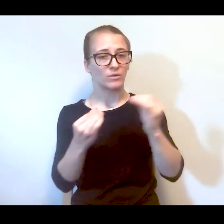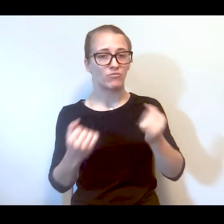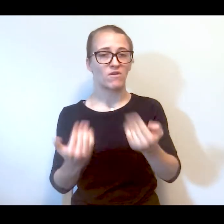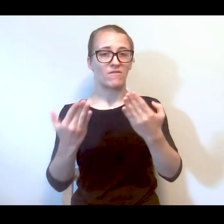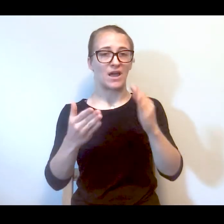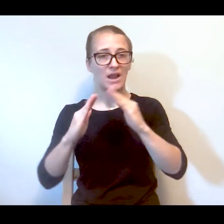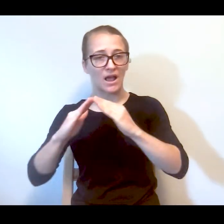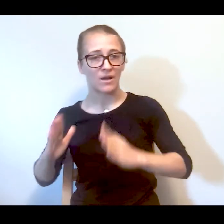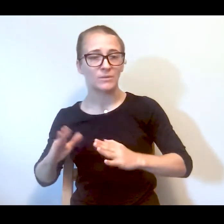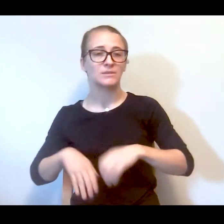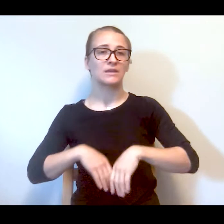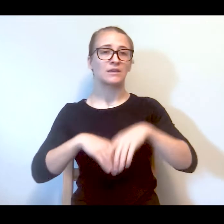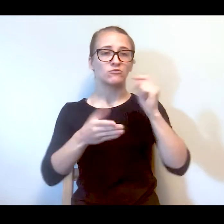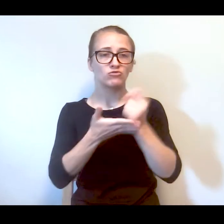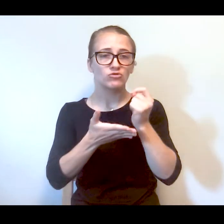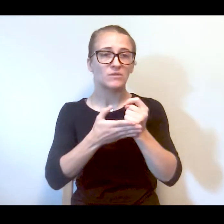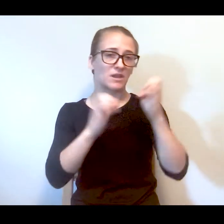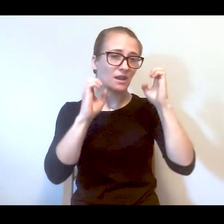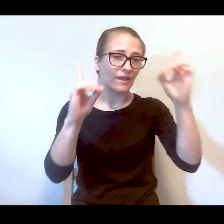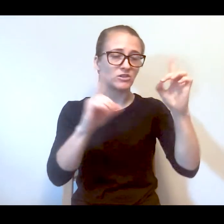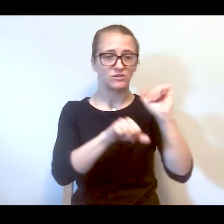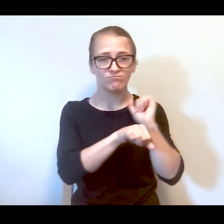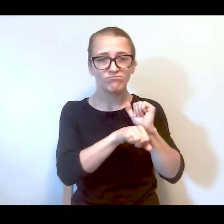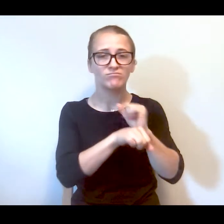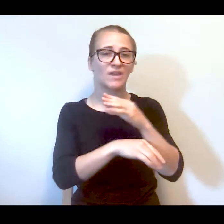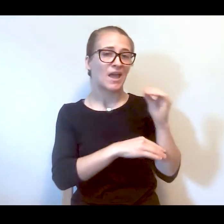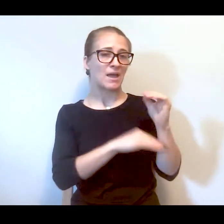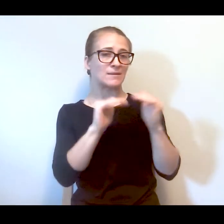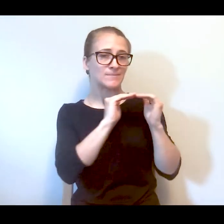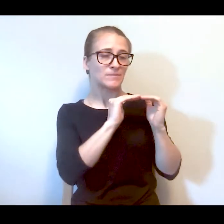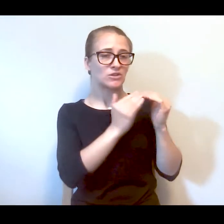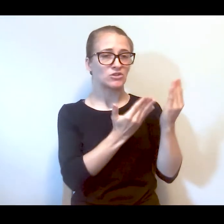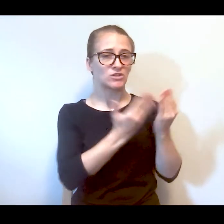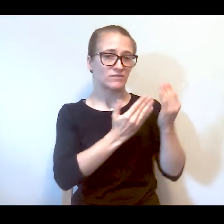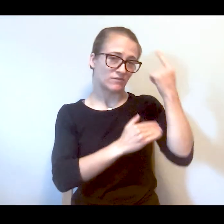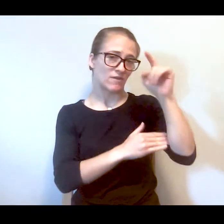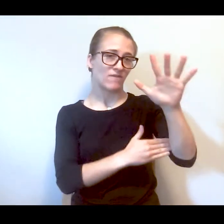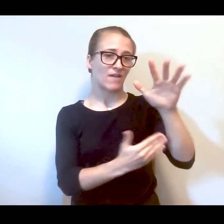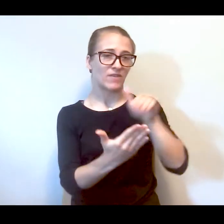They provide housing, treatment, education, employment, and peer services to about 5,000 New